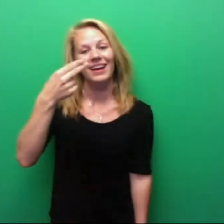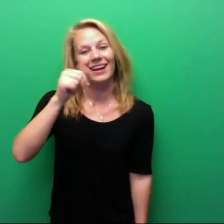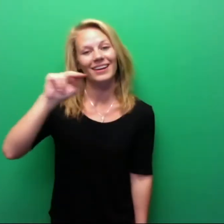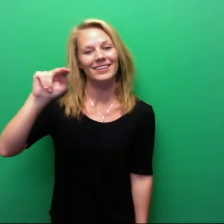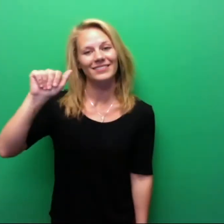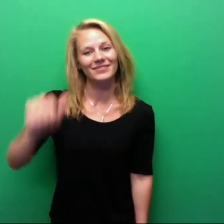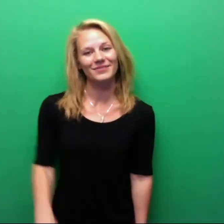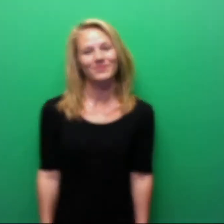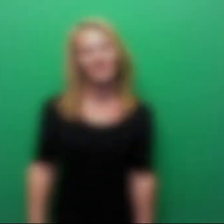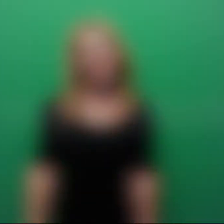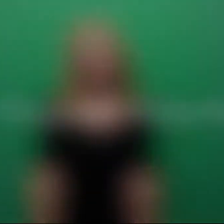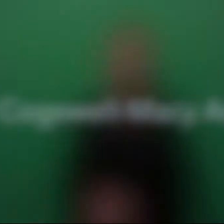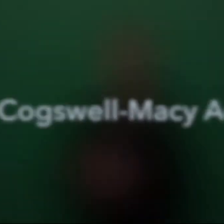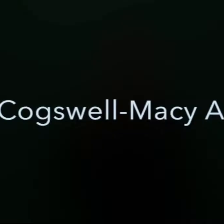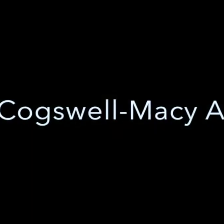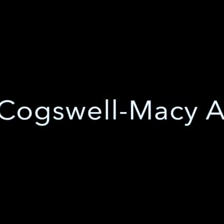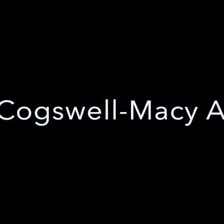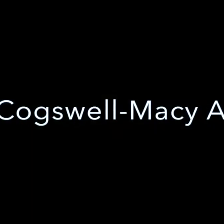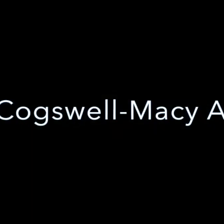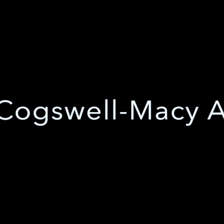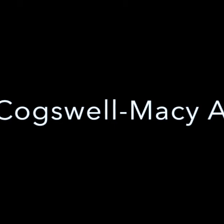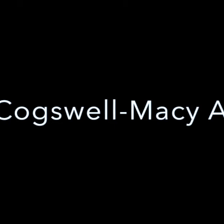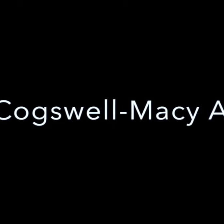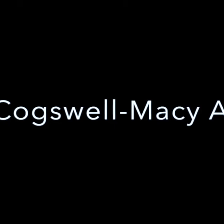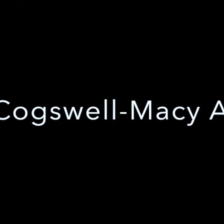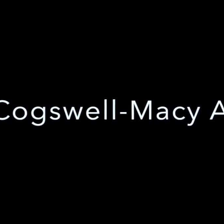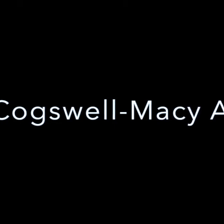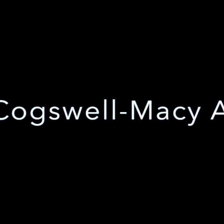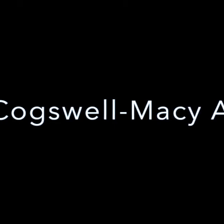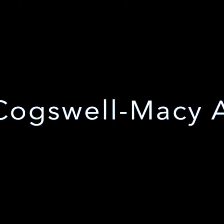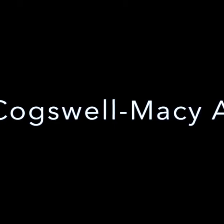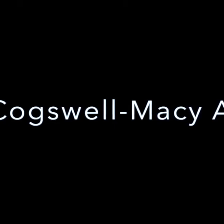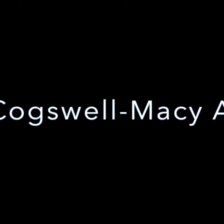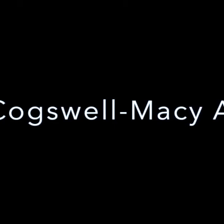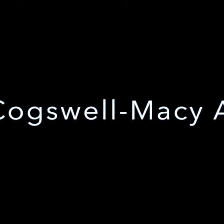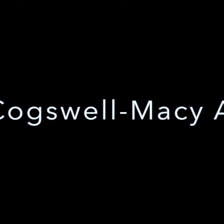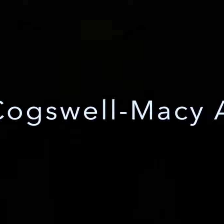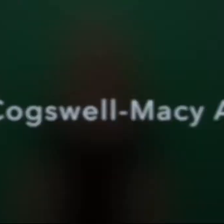Hanna: - I am Hanna. Cogswell-Macy Act